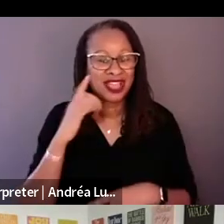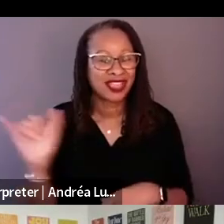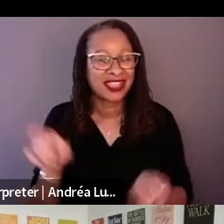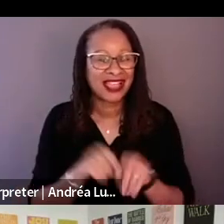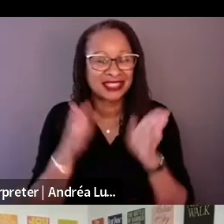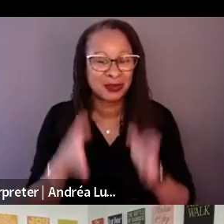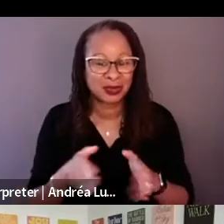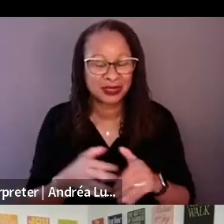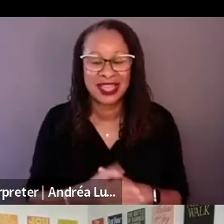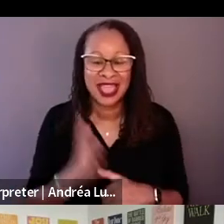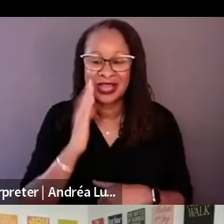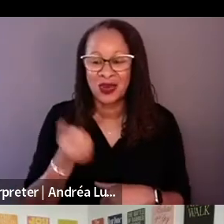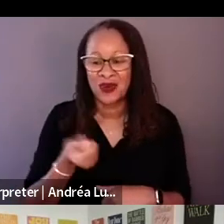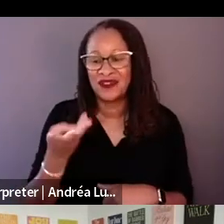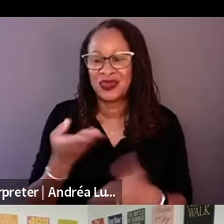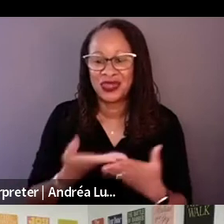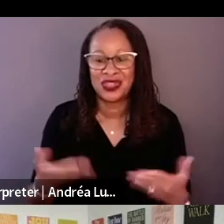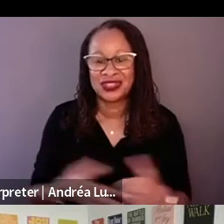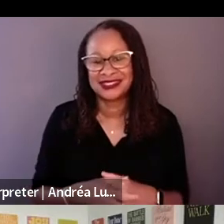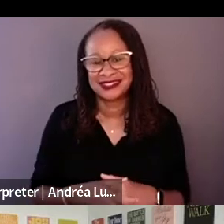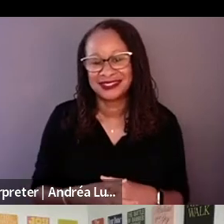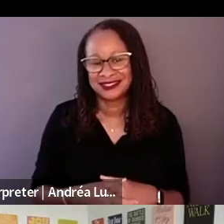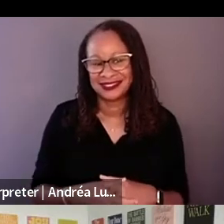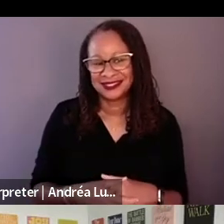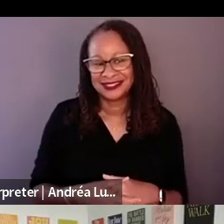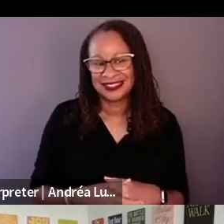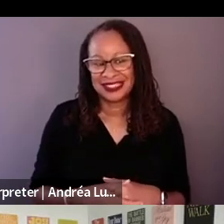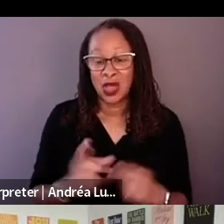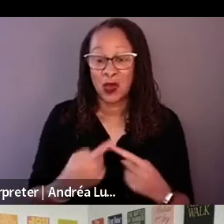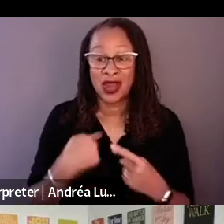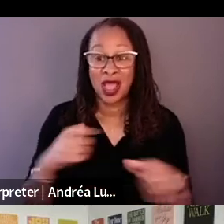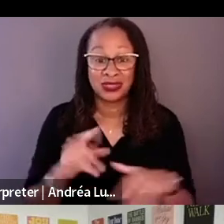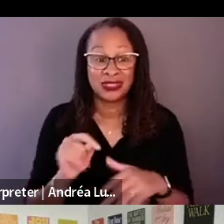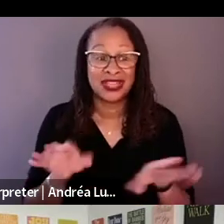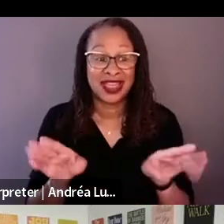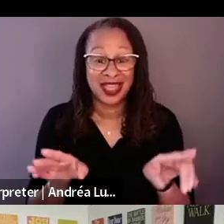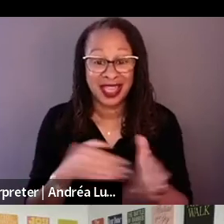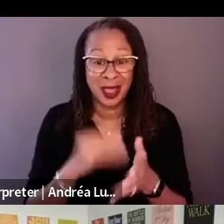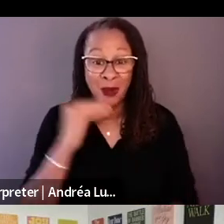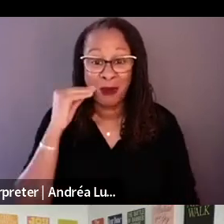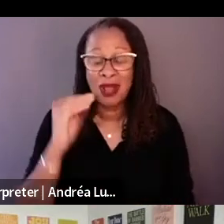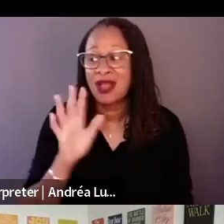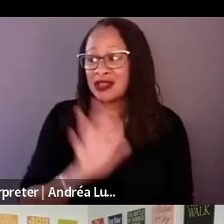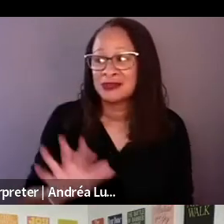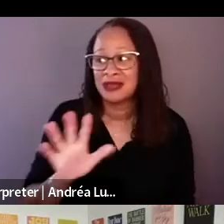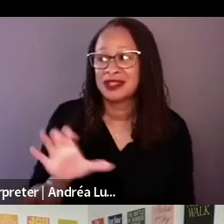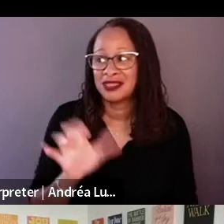When I was doing it at home, and it was done like this, you would set books up and talk into the